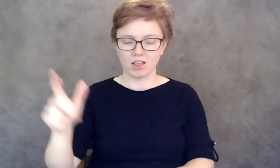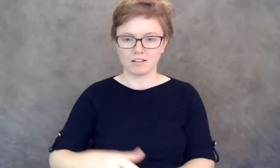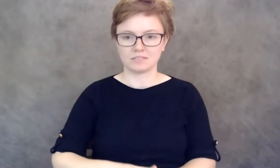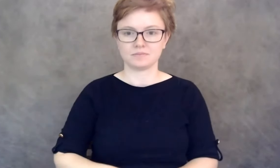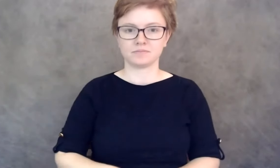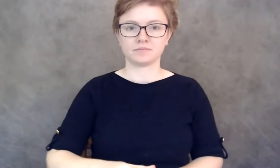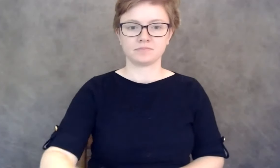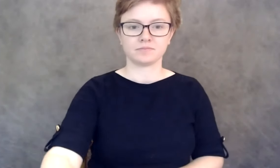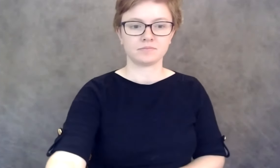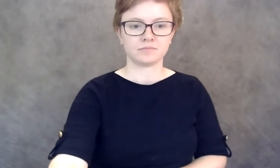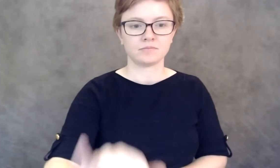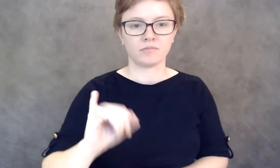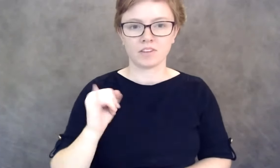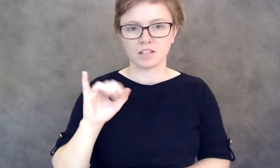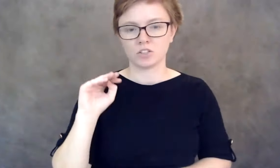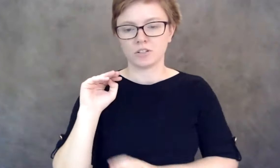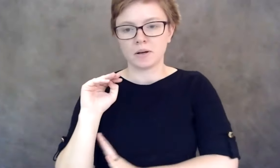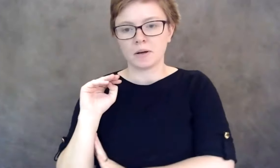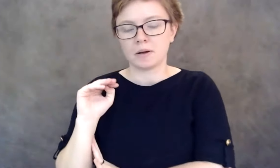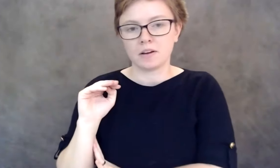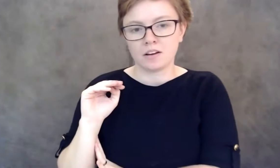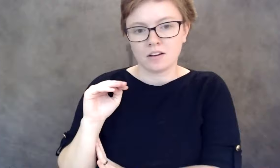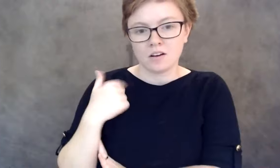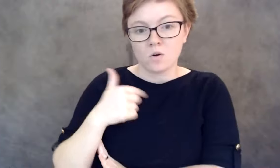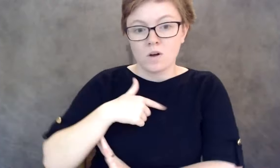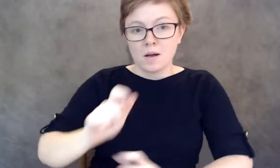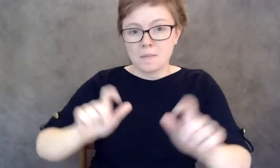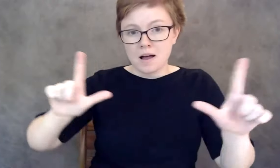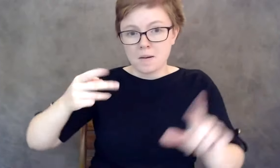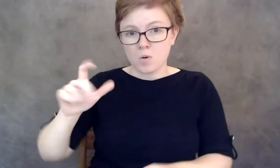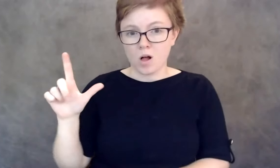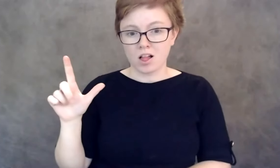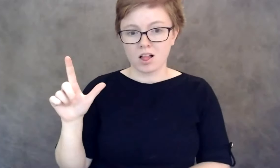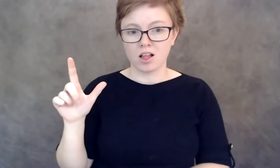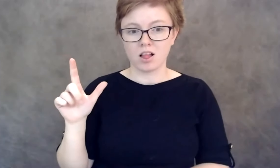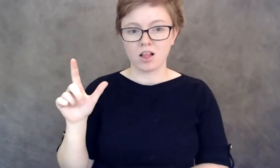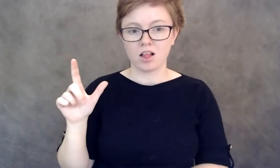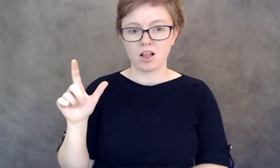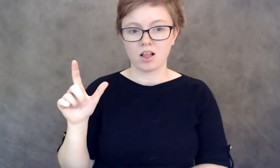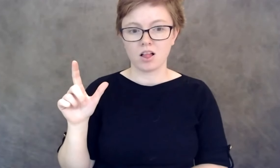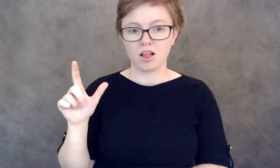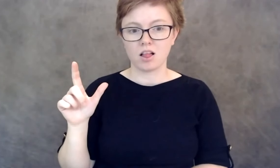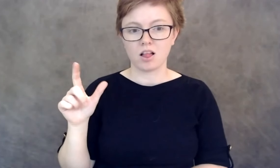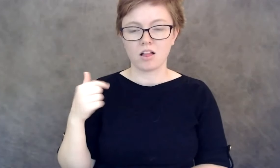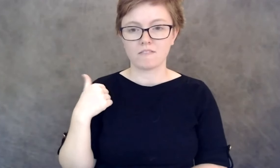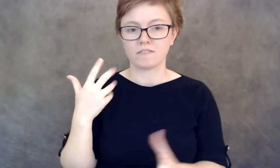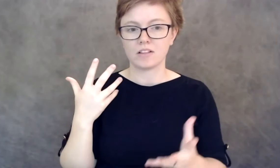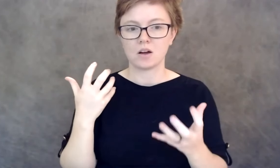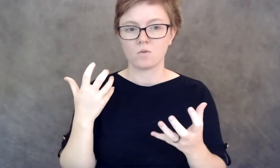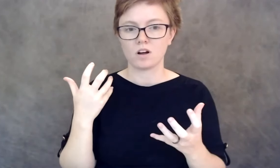And, and before while we're putting it up on the screen, before we do this, I did want to just kinda close first.